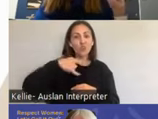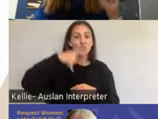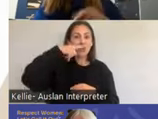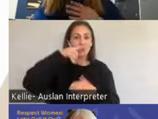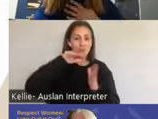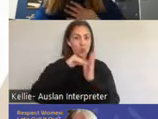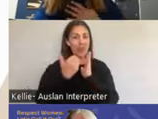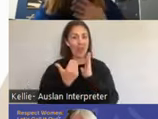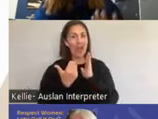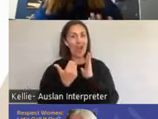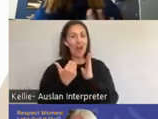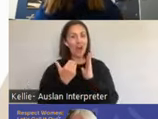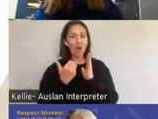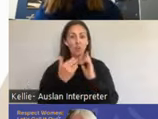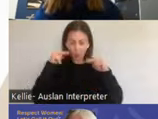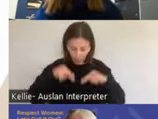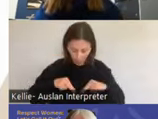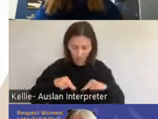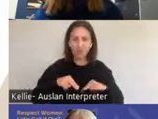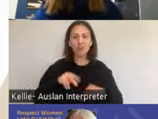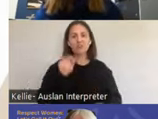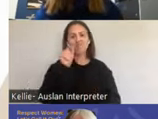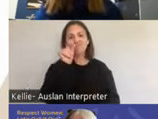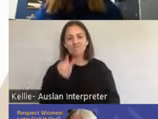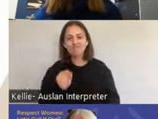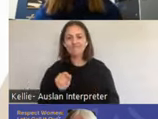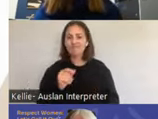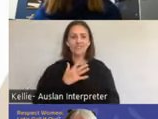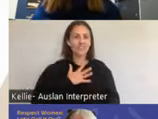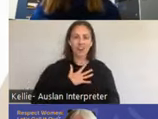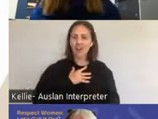normal because we actually don't know what a normal, you know, all labias are different.